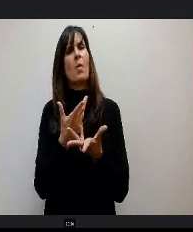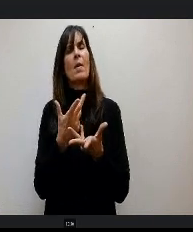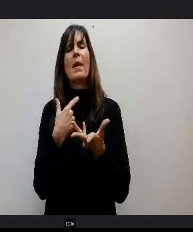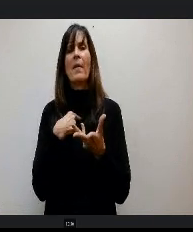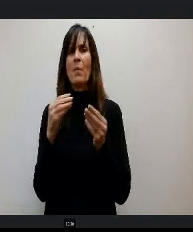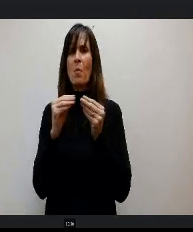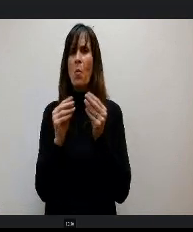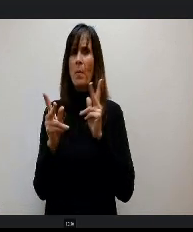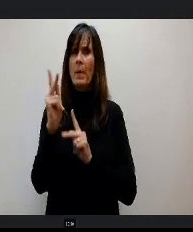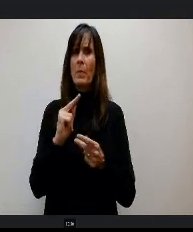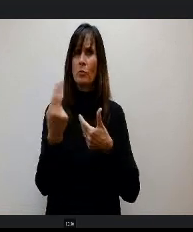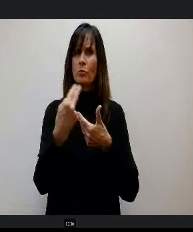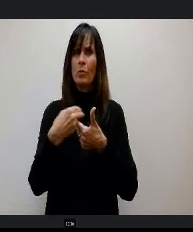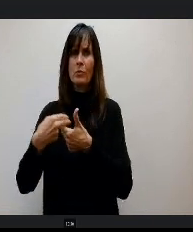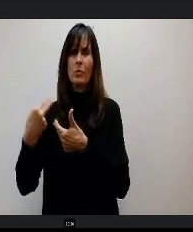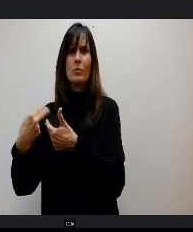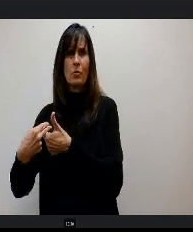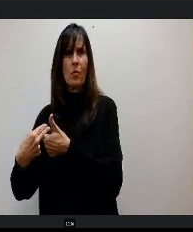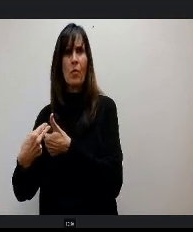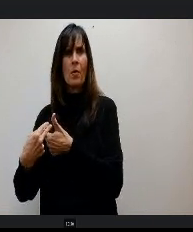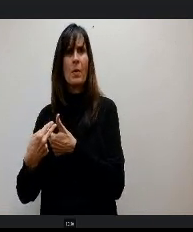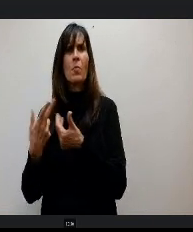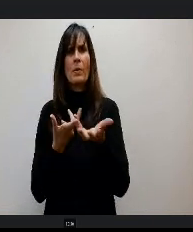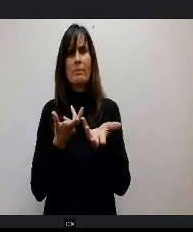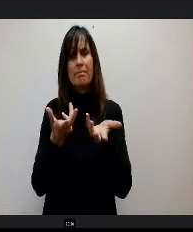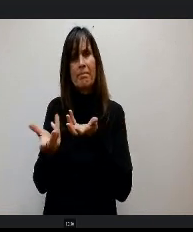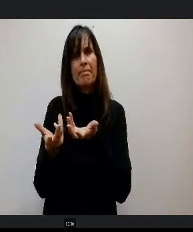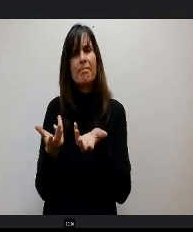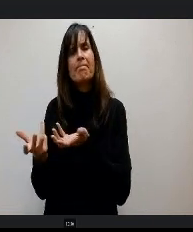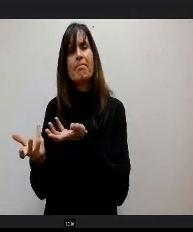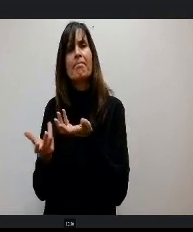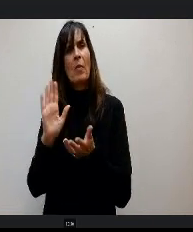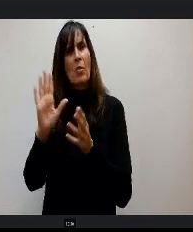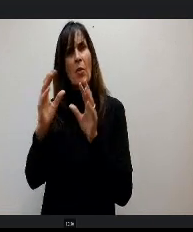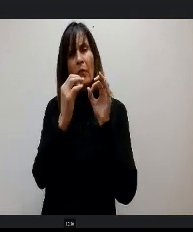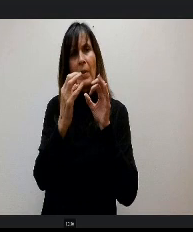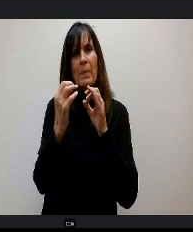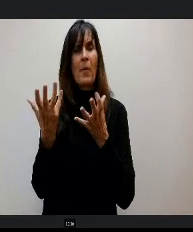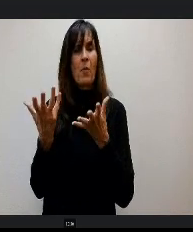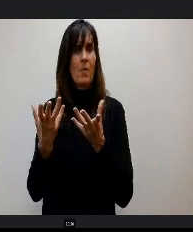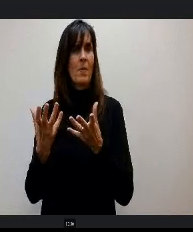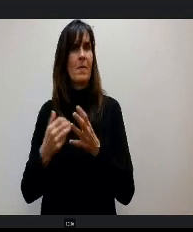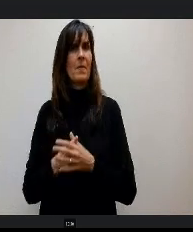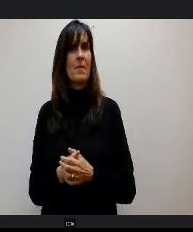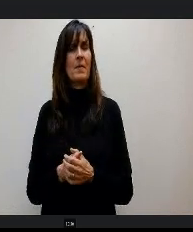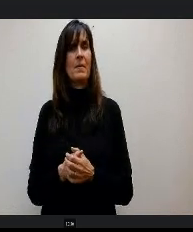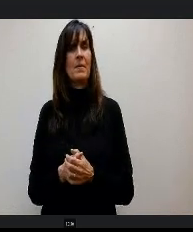s that we want to interact with and get their feedback from. And so you can see there was